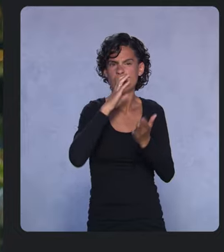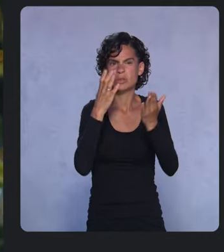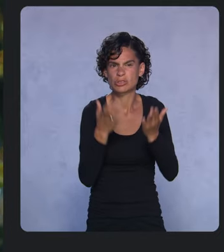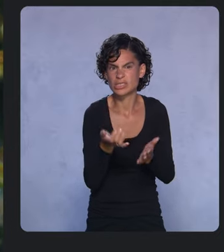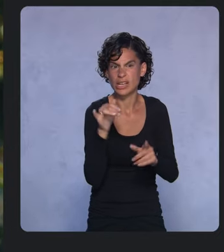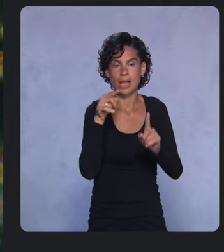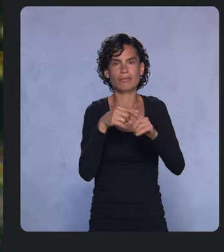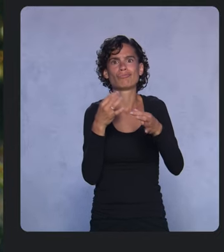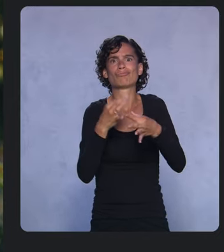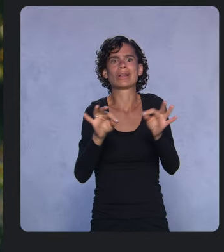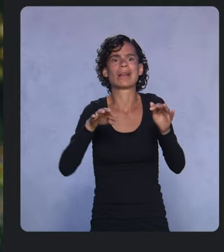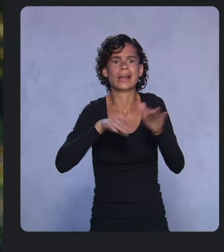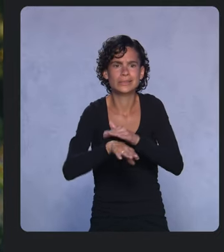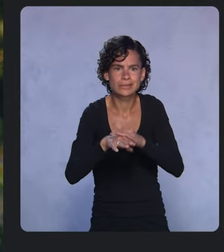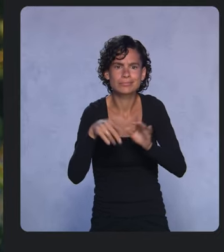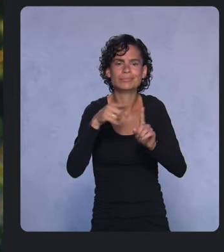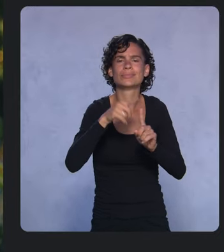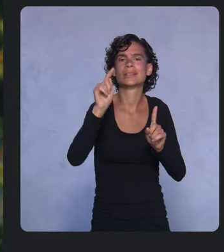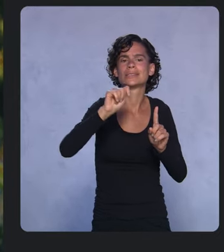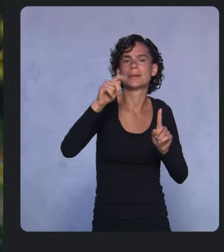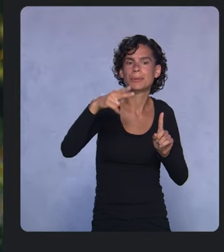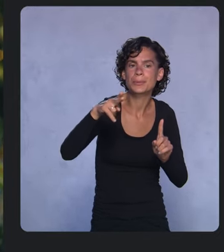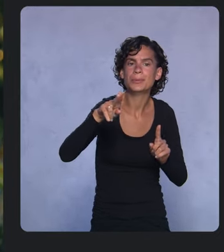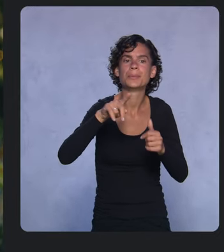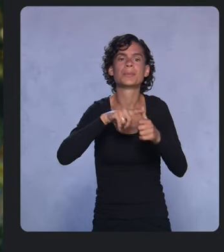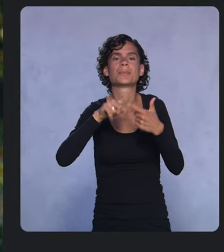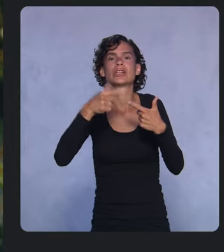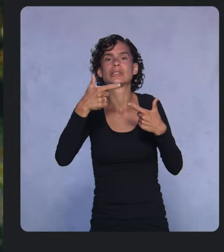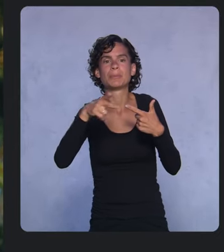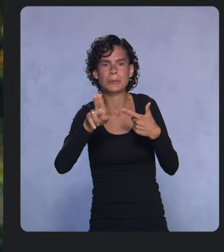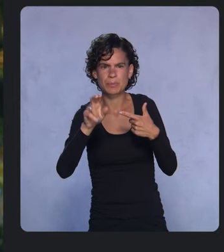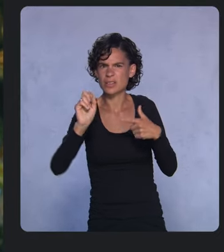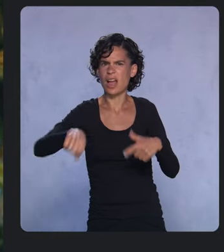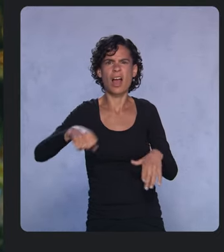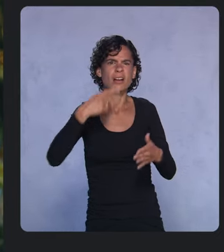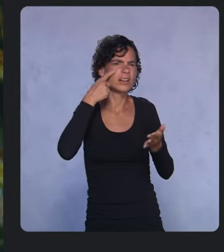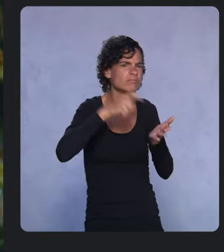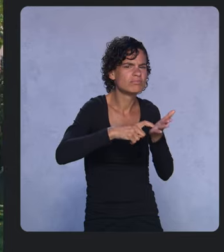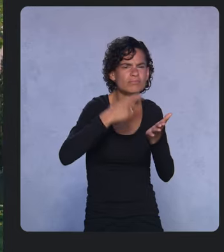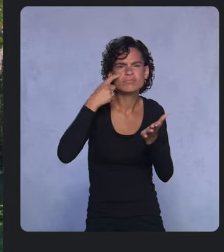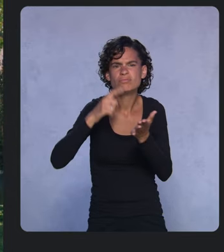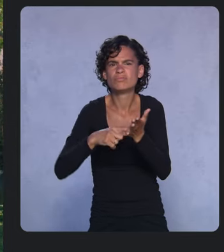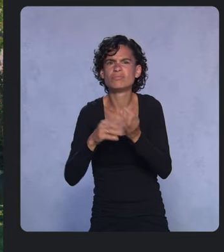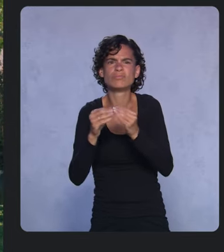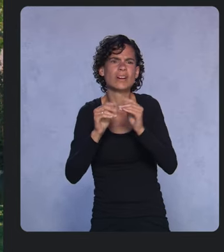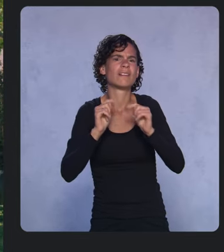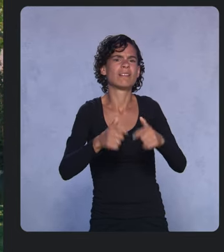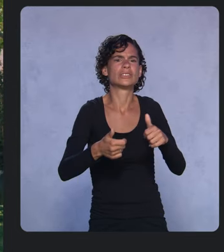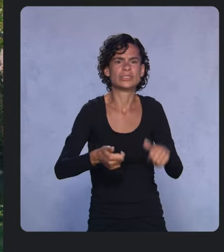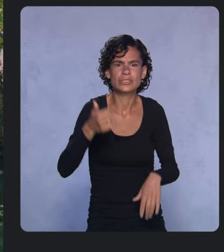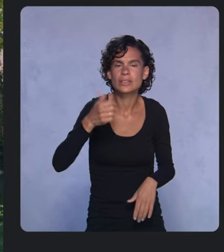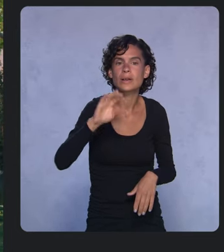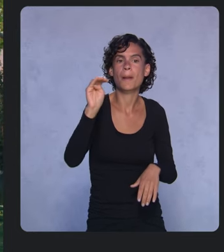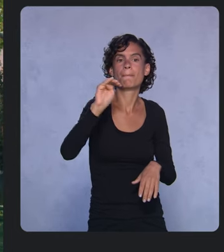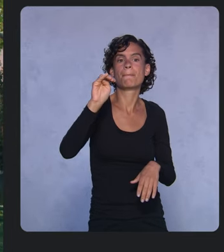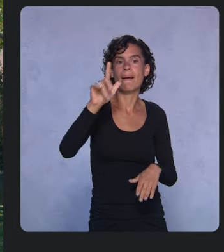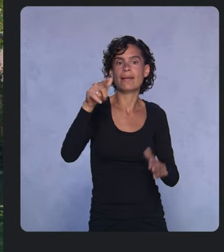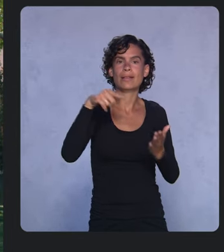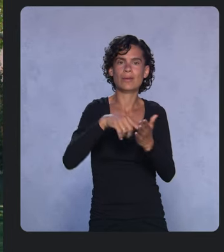so we can customize the spam detection model much faster. ML in the browser opens up many new exciting use cases